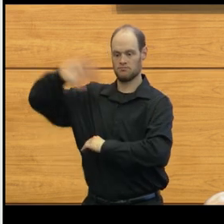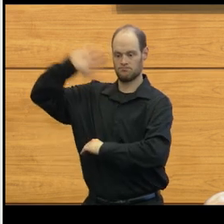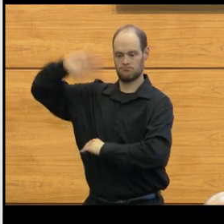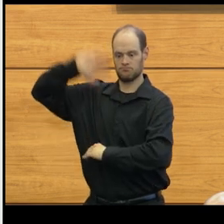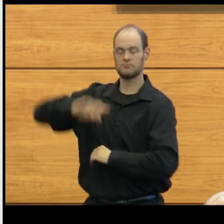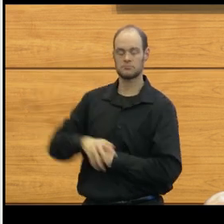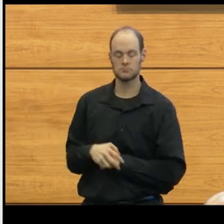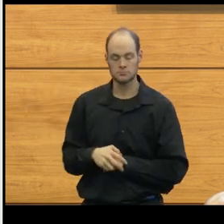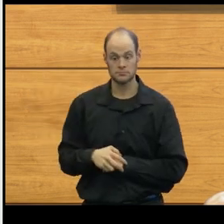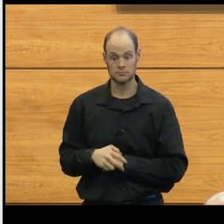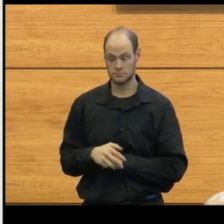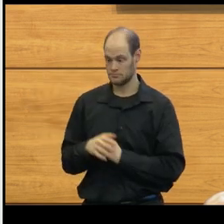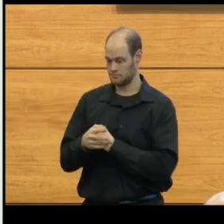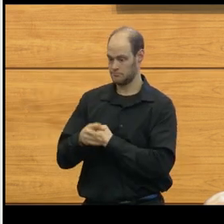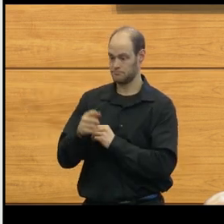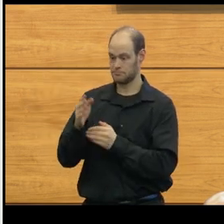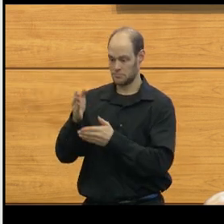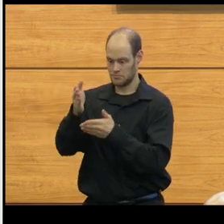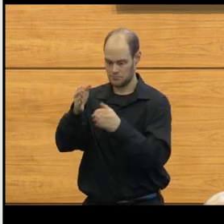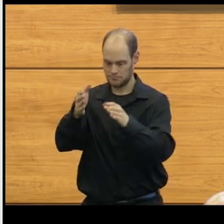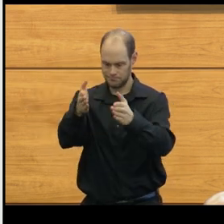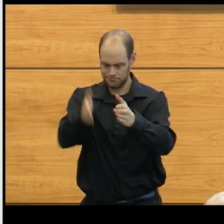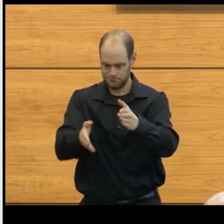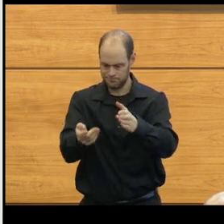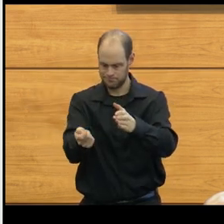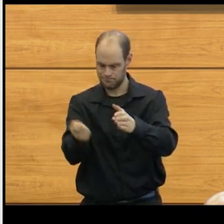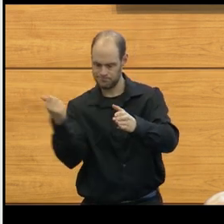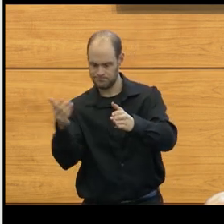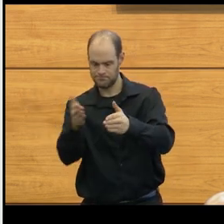We take them out in sections, so that we can actually use